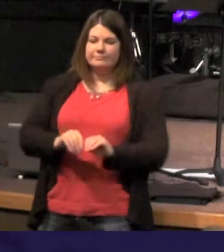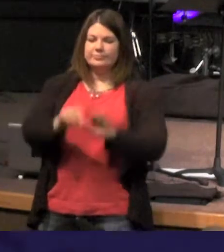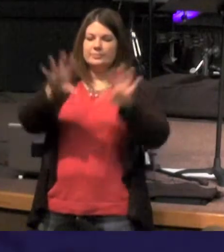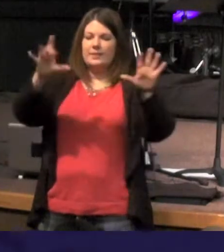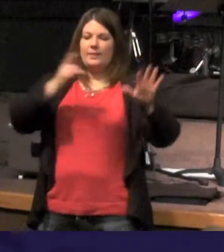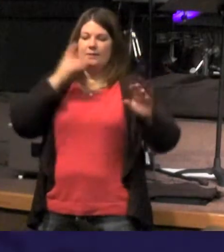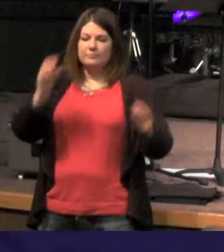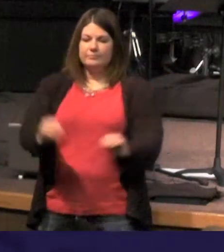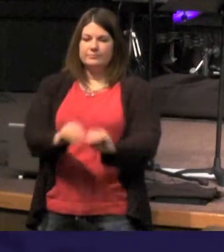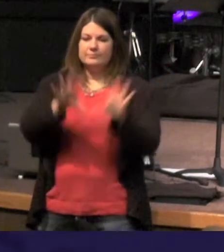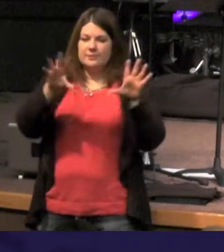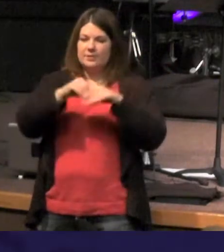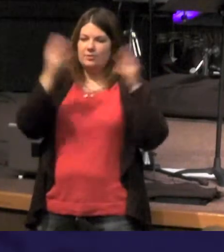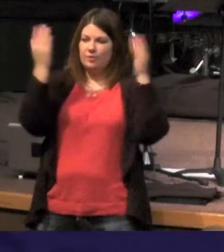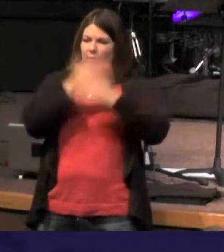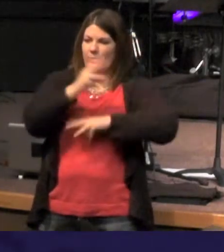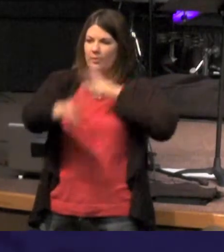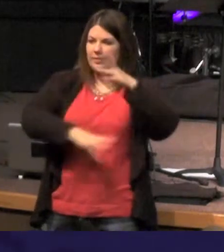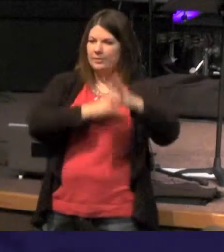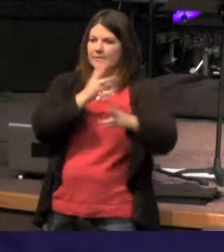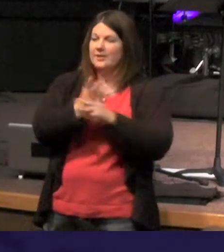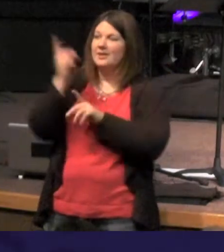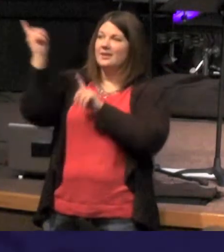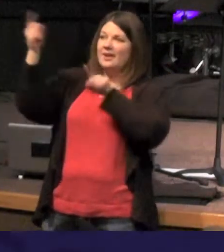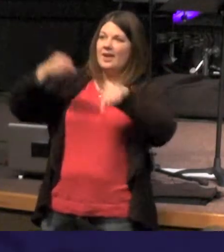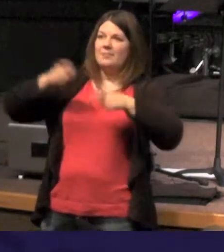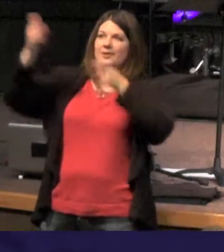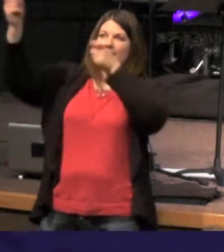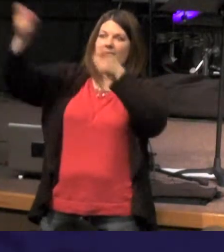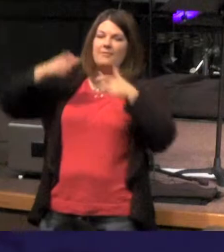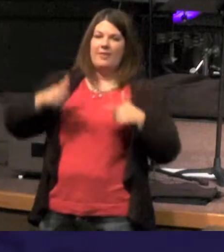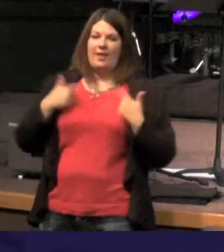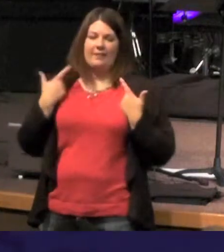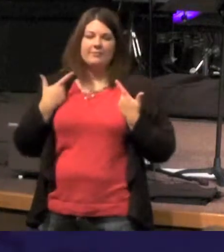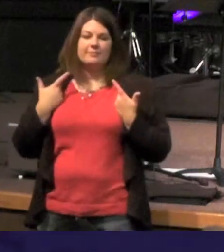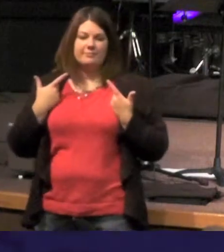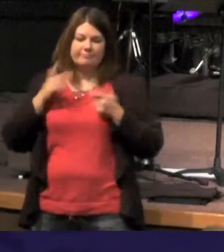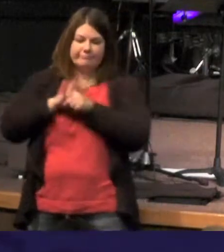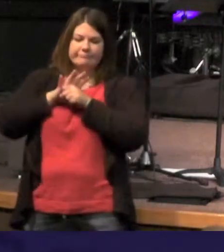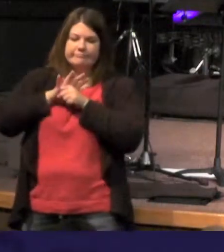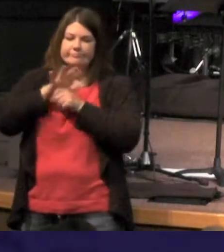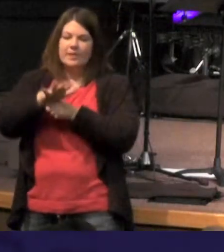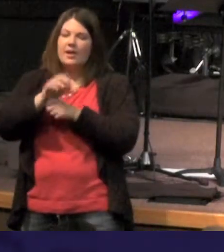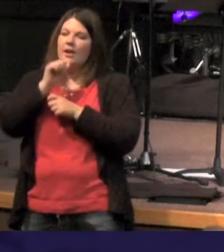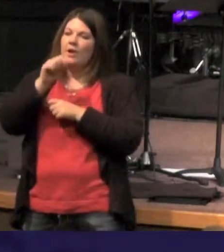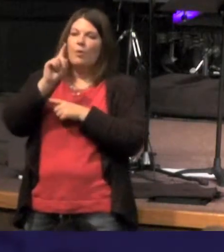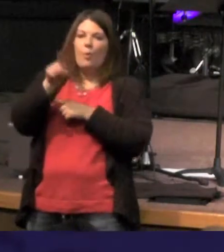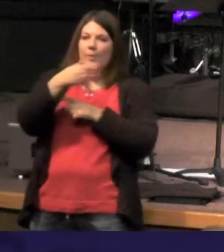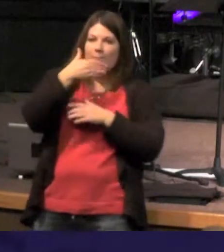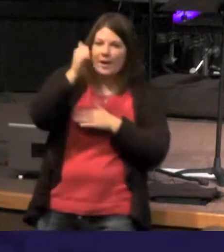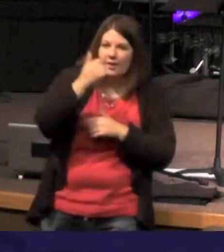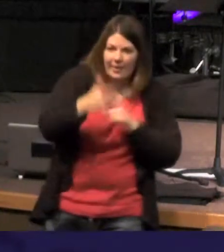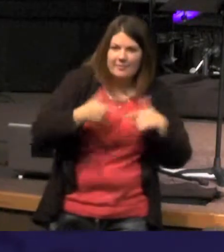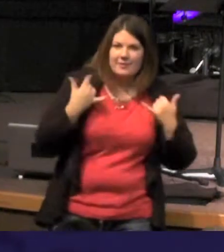in a dark world - he came to give us life and give us live abundantly not only better life now be also came to